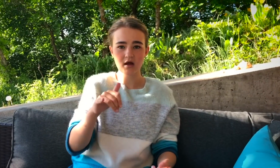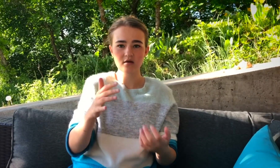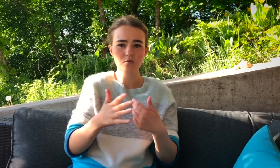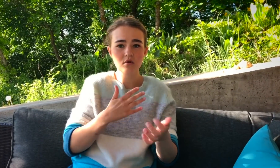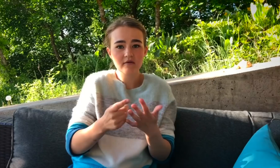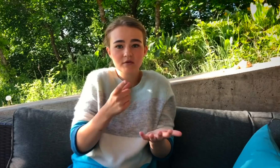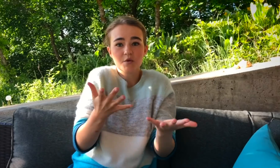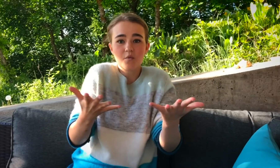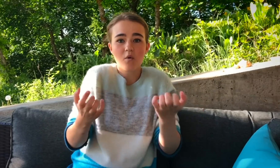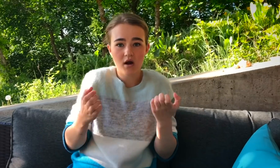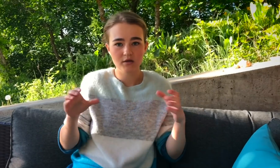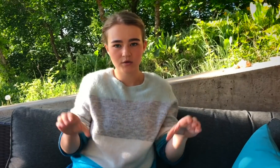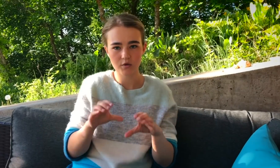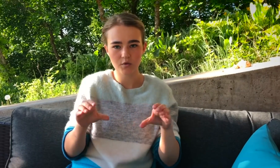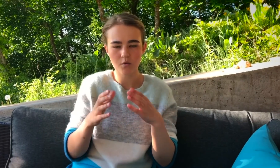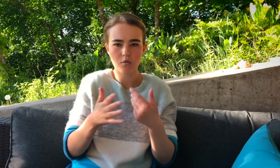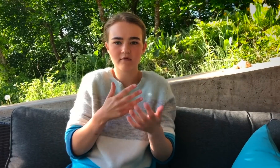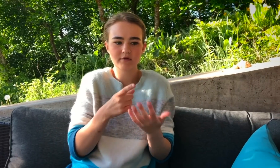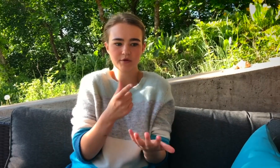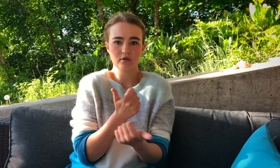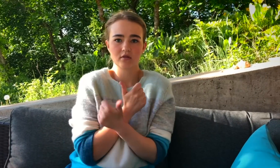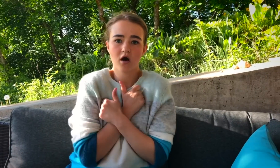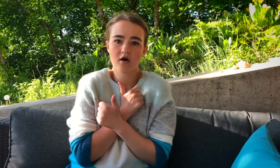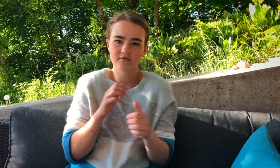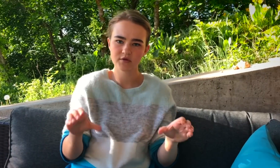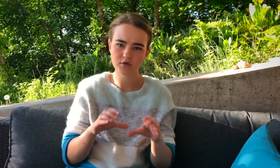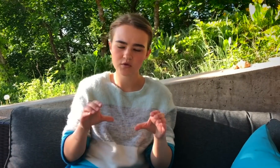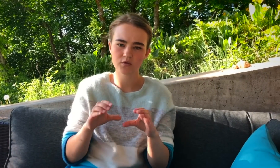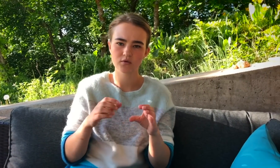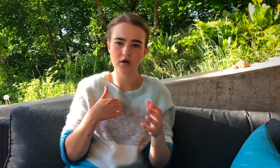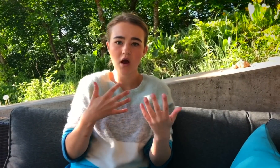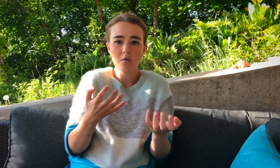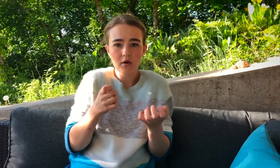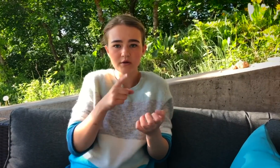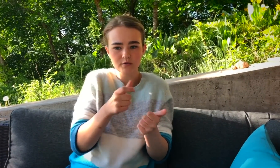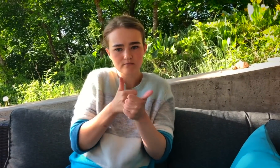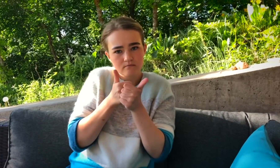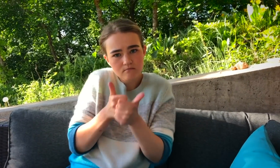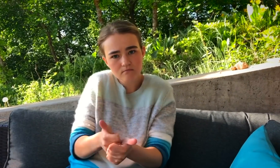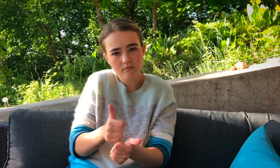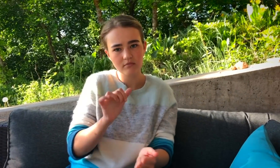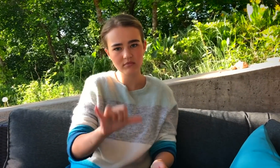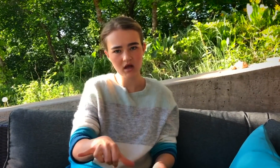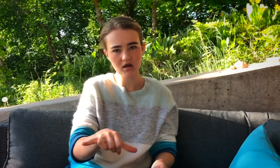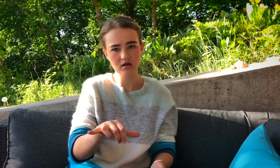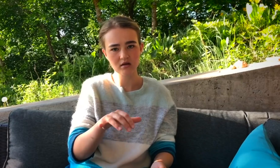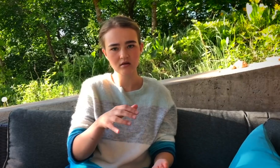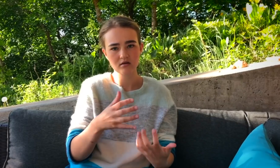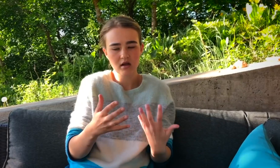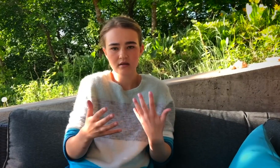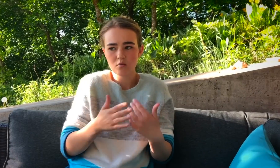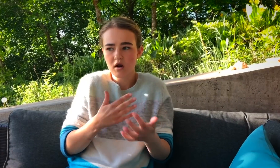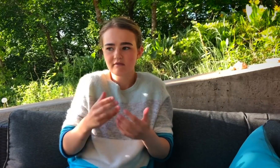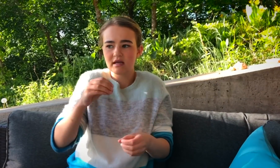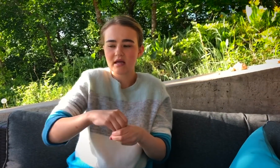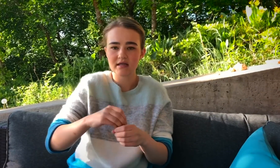I WANT YOU TO KNOW THAT WHATEVER YOU WANT TO DO, WHATEVER YOU LOVE TO DO, I WANT YOU TO PURSUE IT.